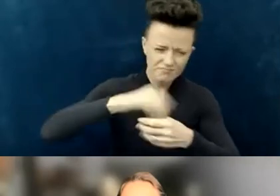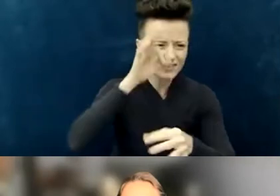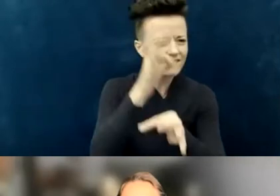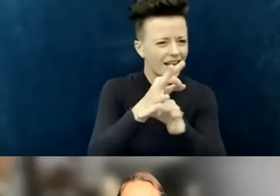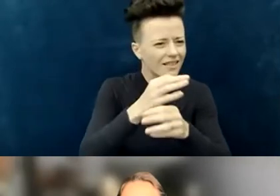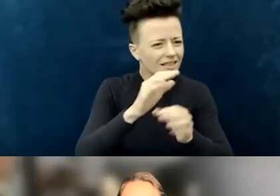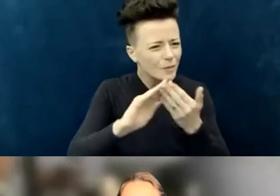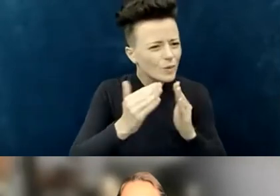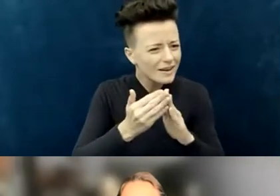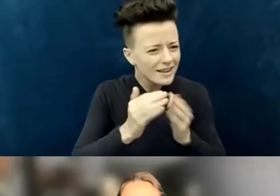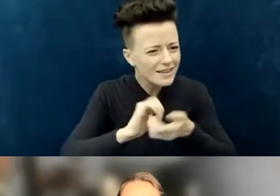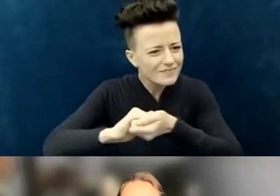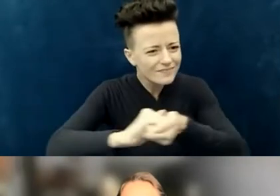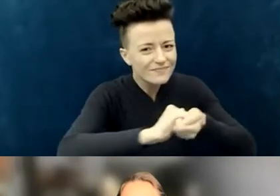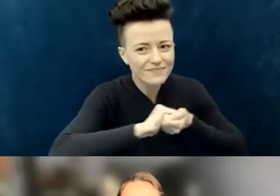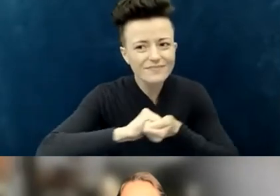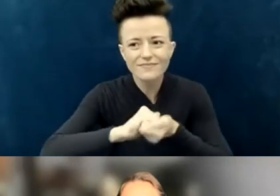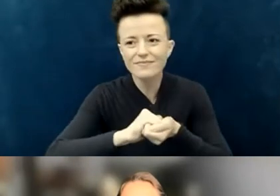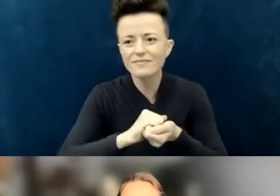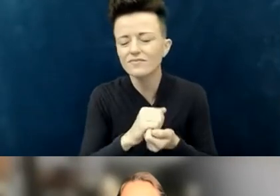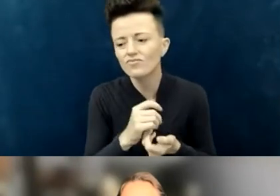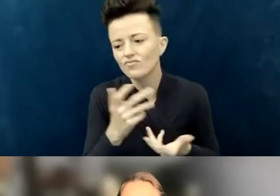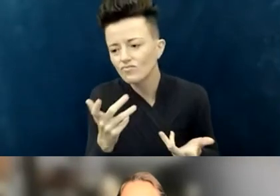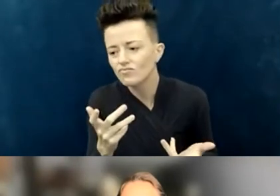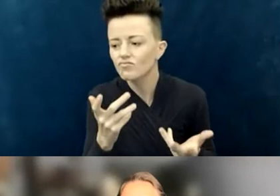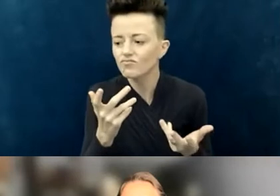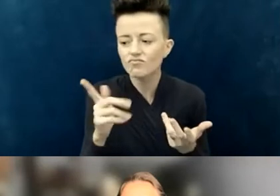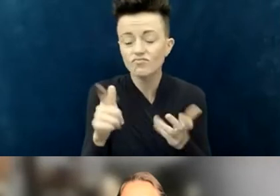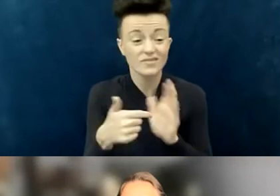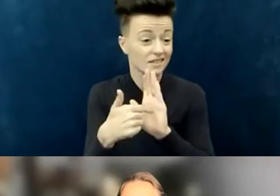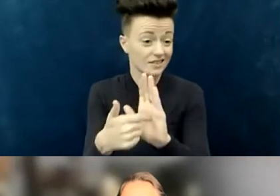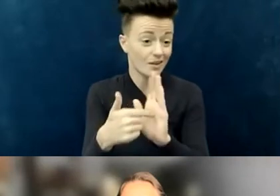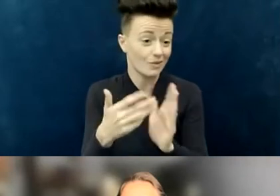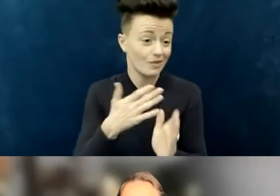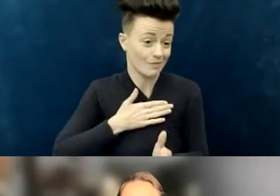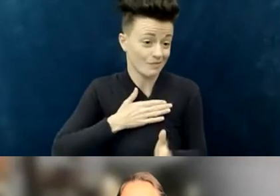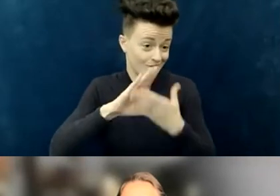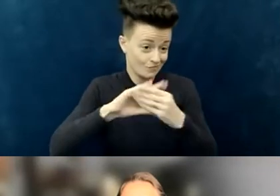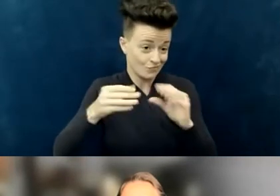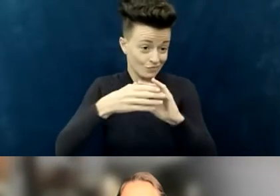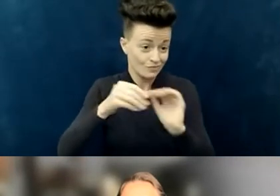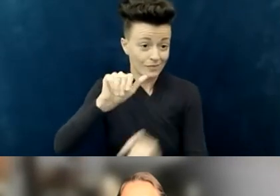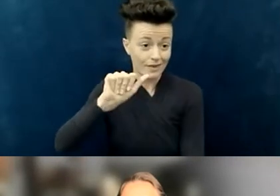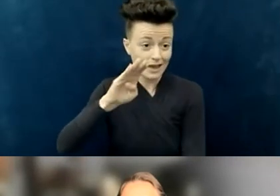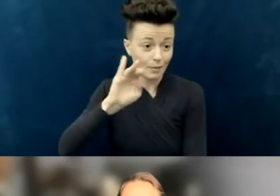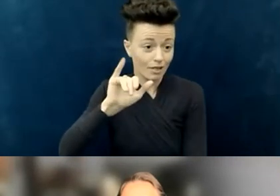In terms of an example of ableism, I find it interesting… We were doing